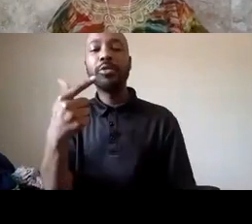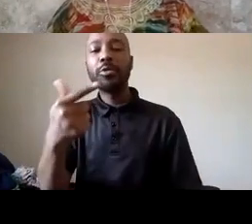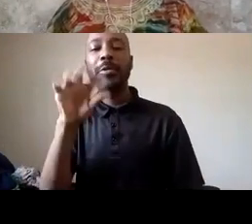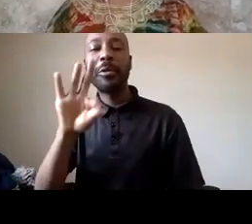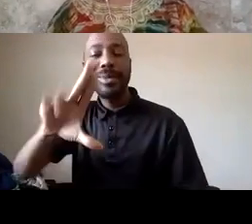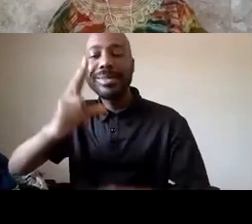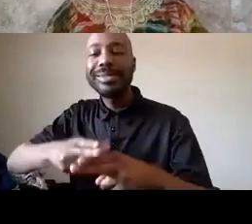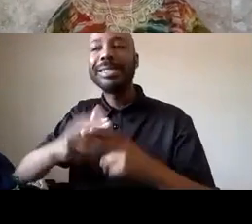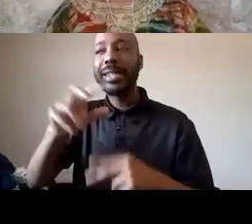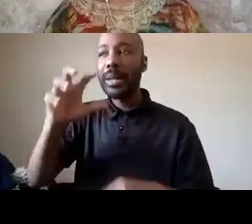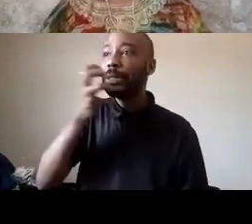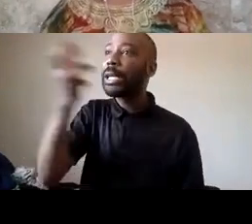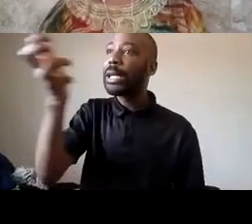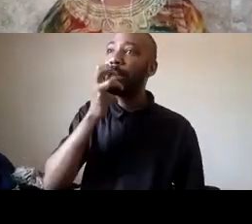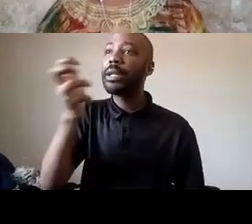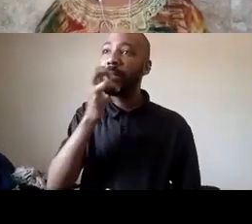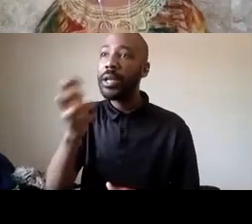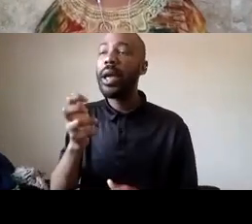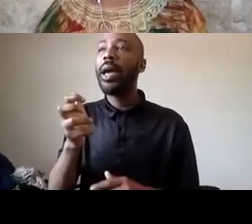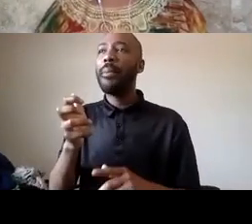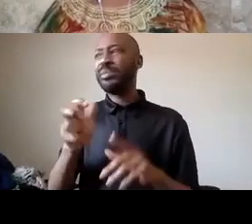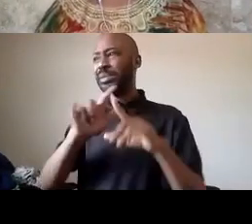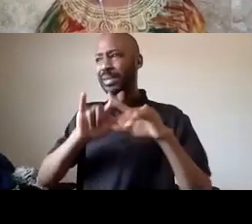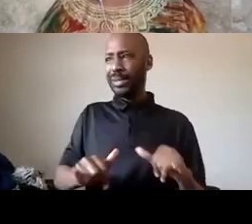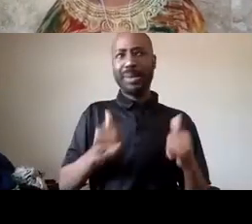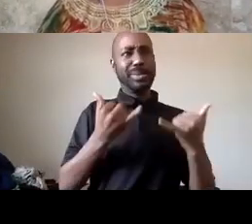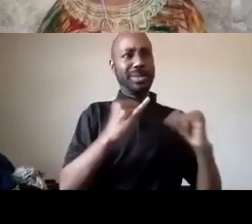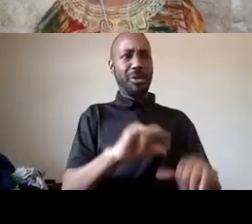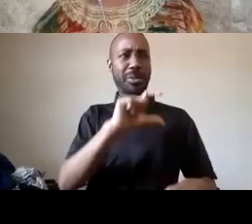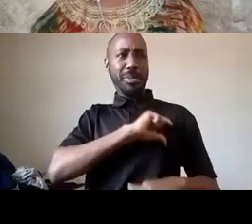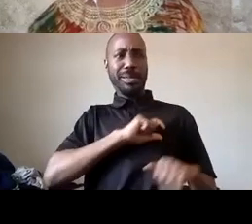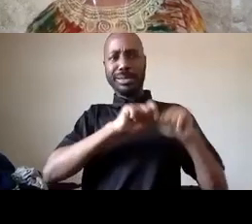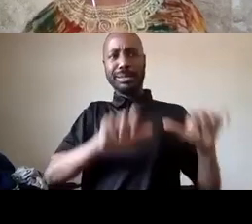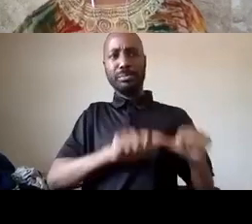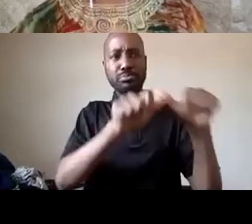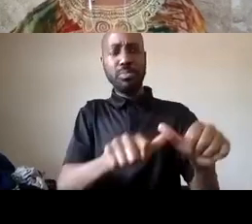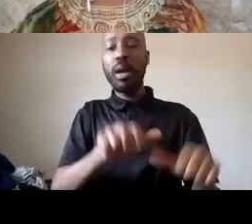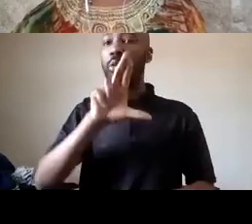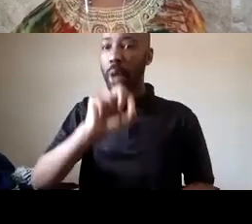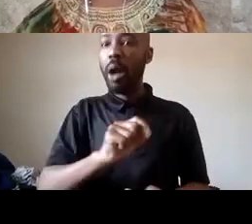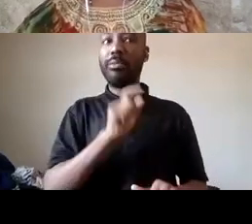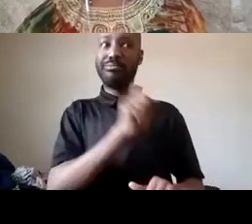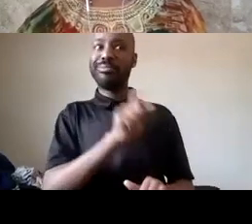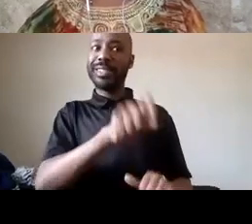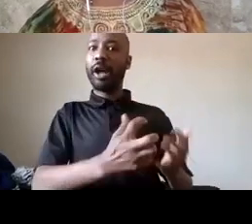we live under has to be dismantled and something new built we need your body we need you to show up